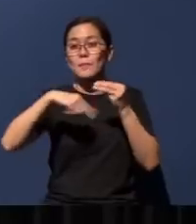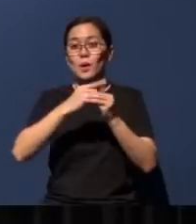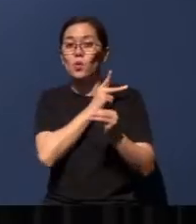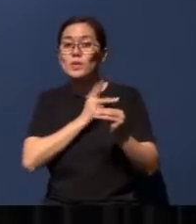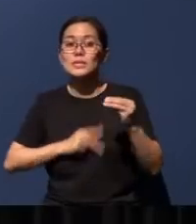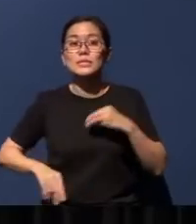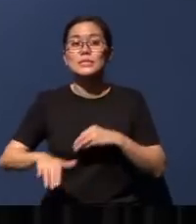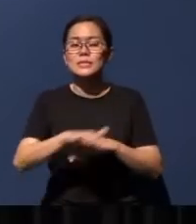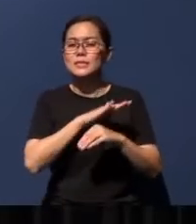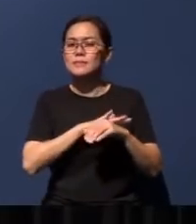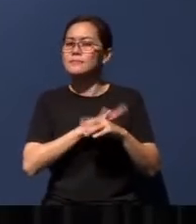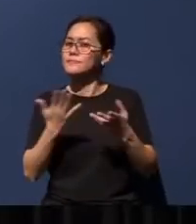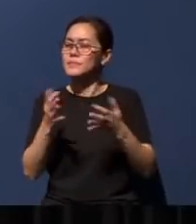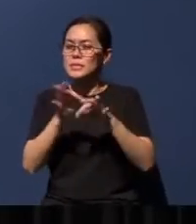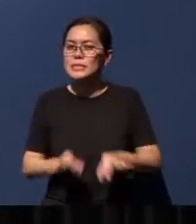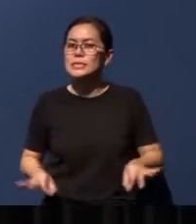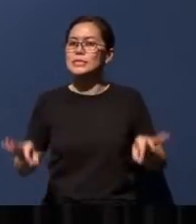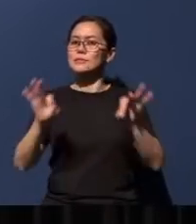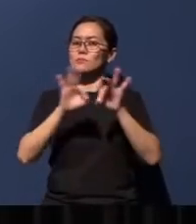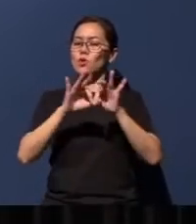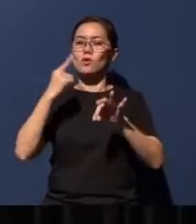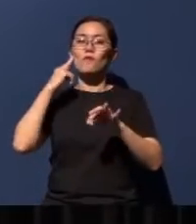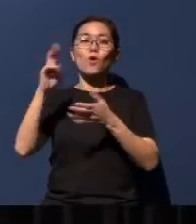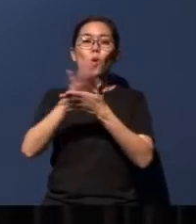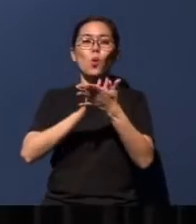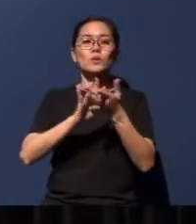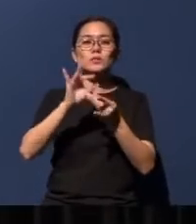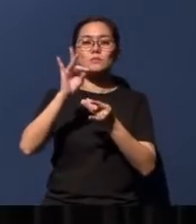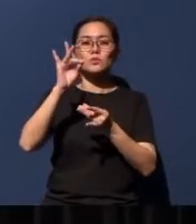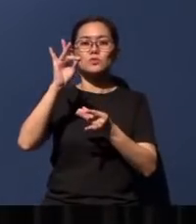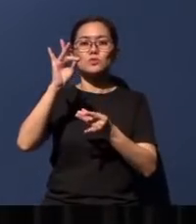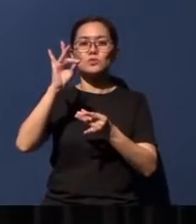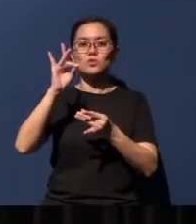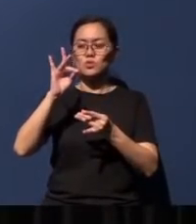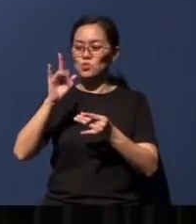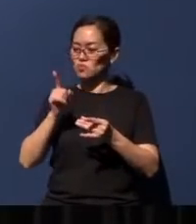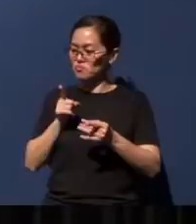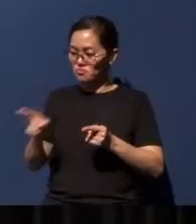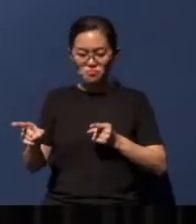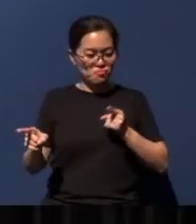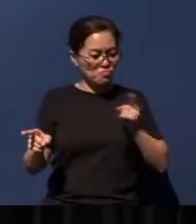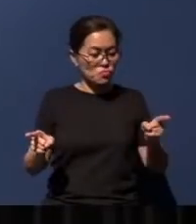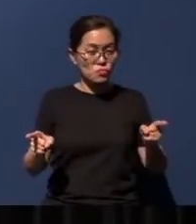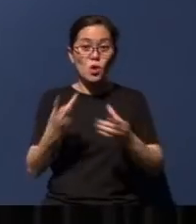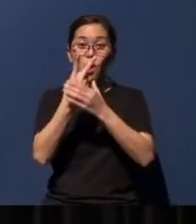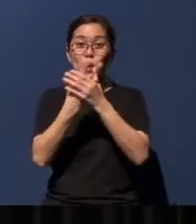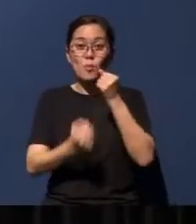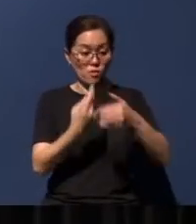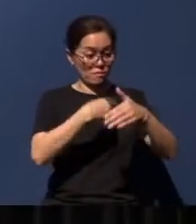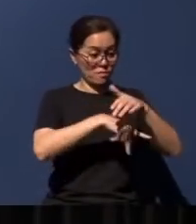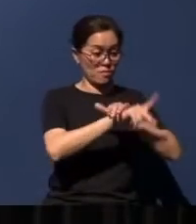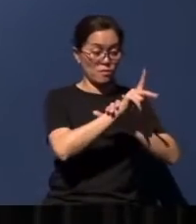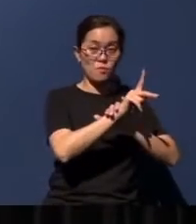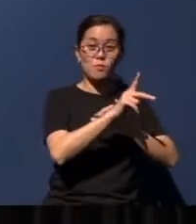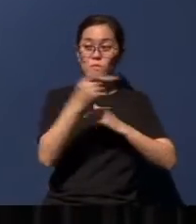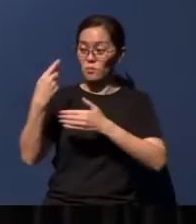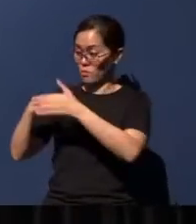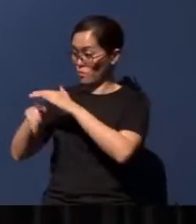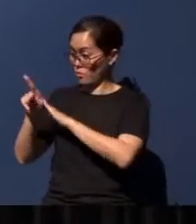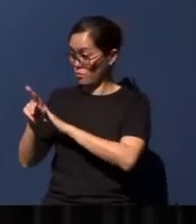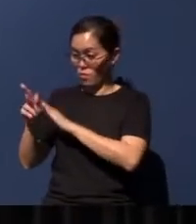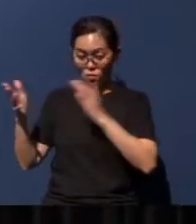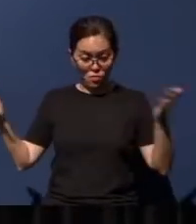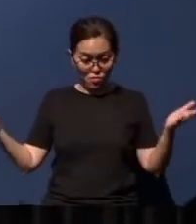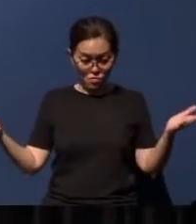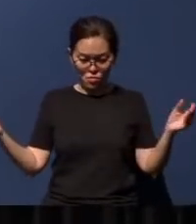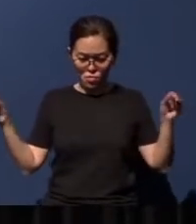is important enough for the Holy Spirit to direct both prophets to include into their writings. You